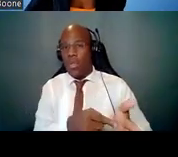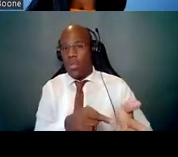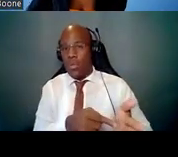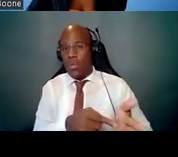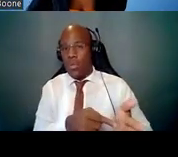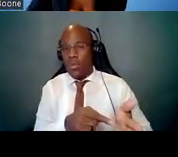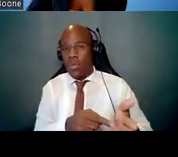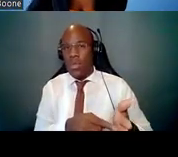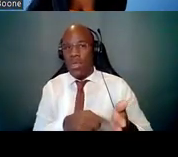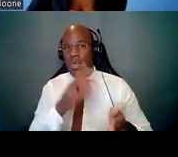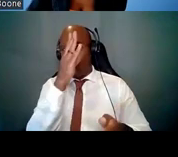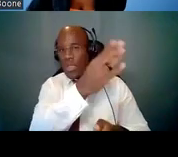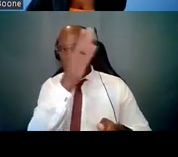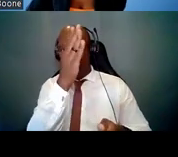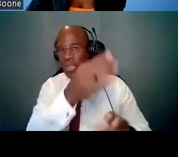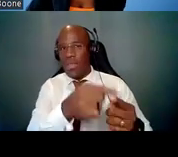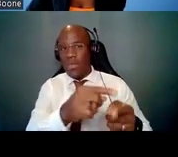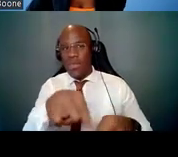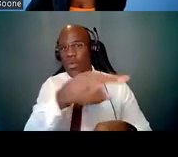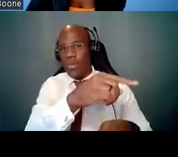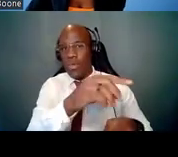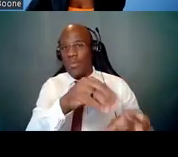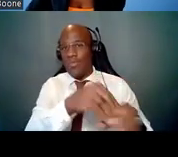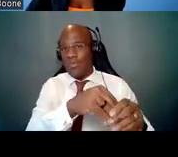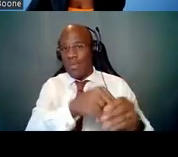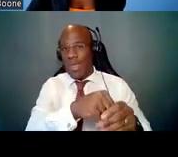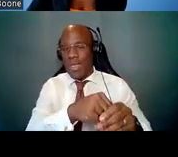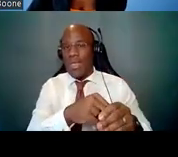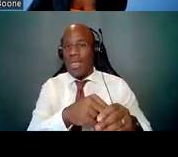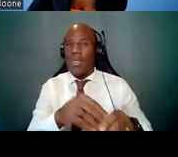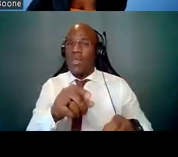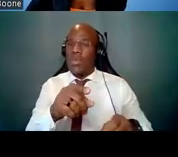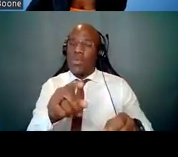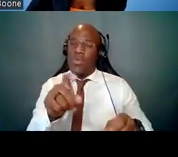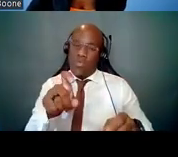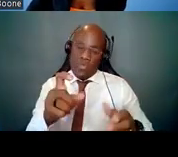So please take advantage. The link to the NIH LRPs is in the chat.